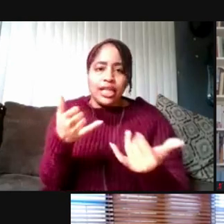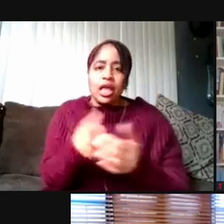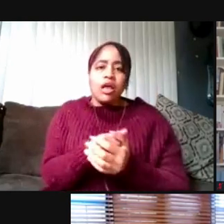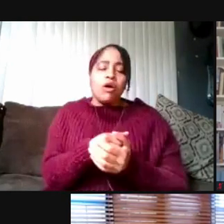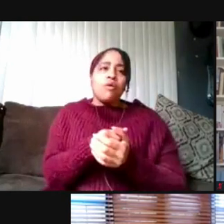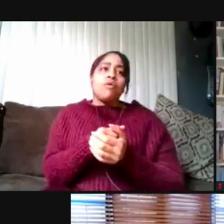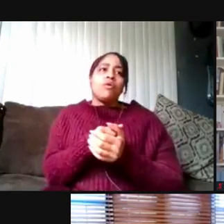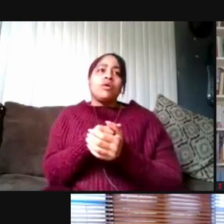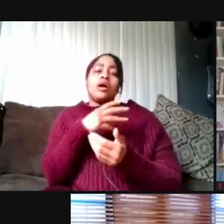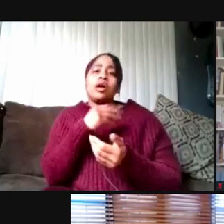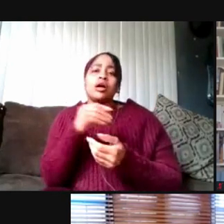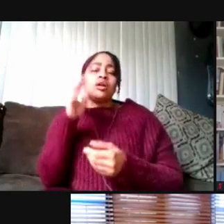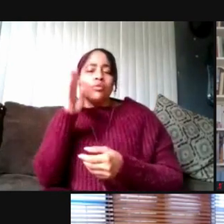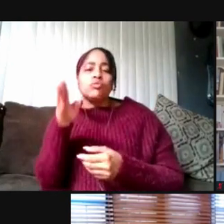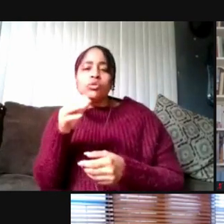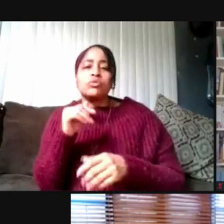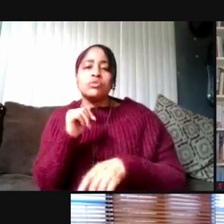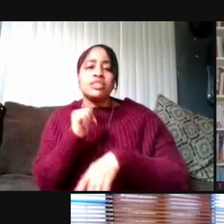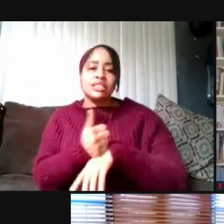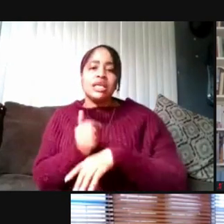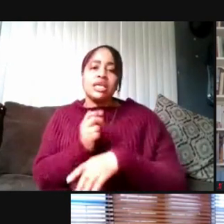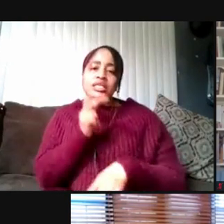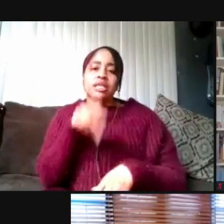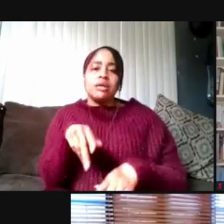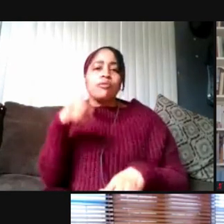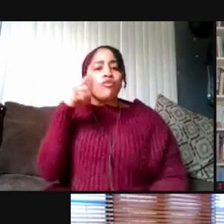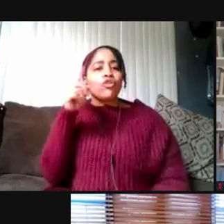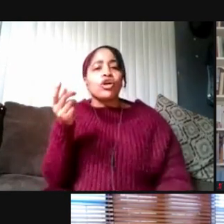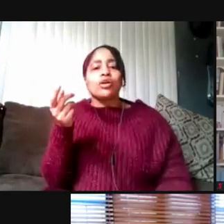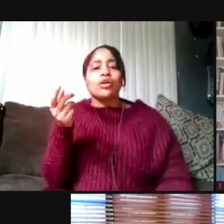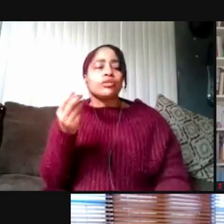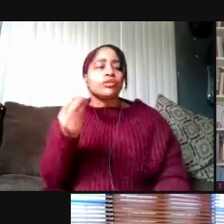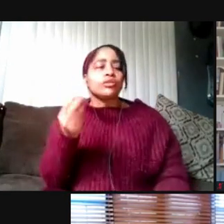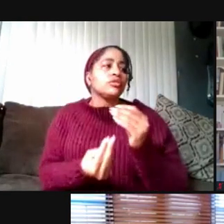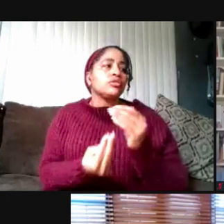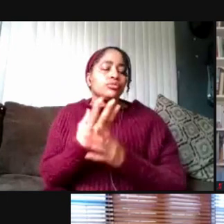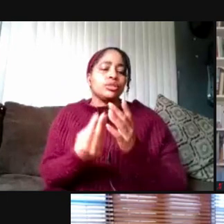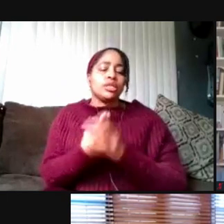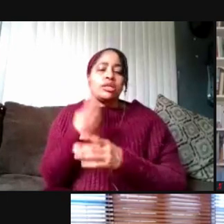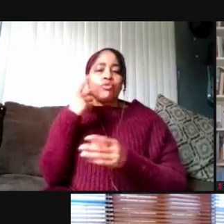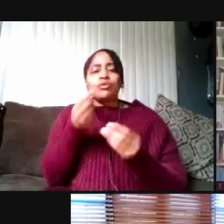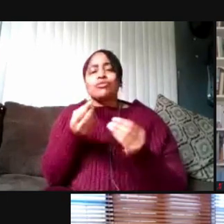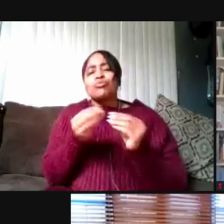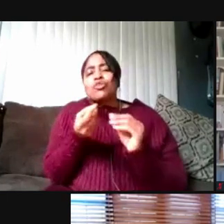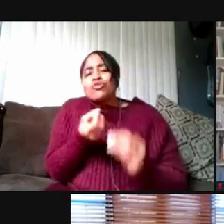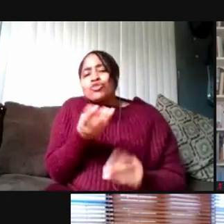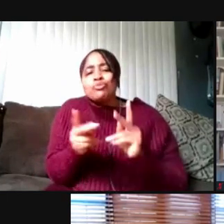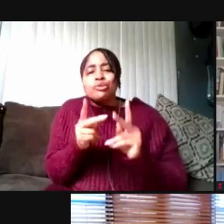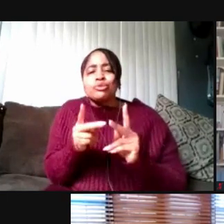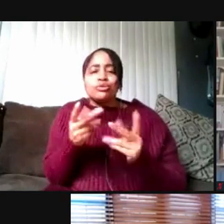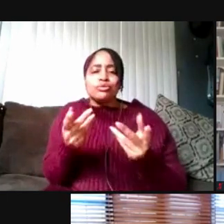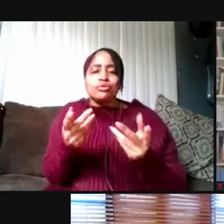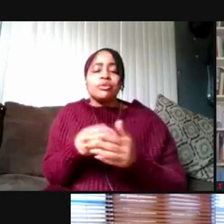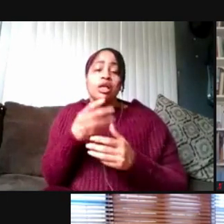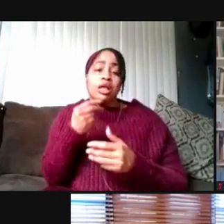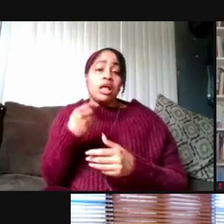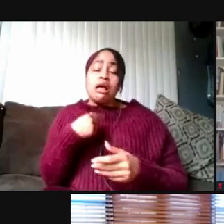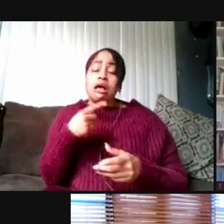and it'll sort of set us up for the spring where there are just fewer people to deal with. And I did also wanna mention